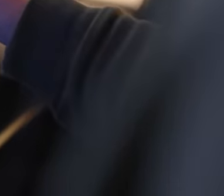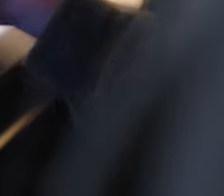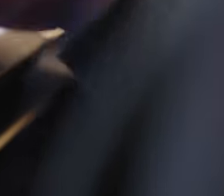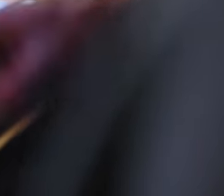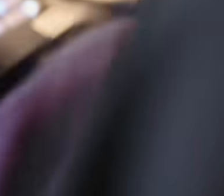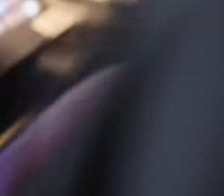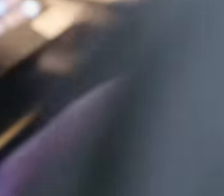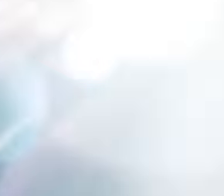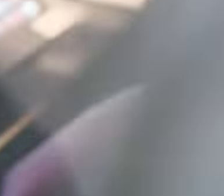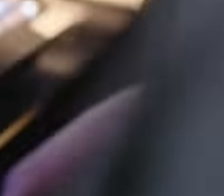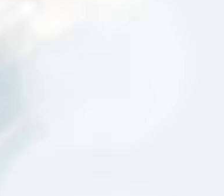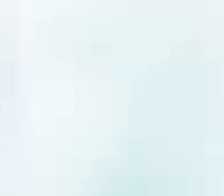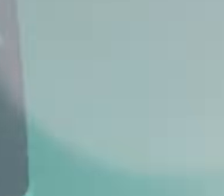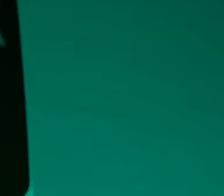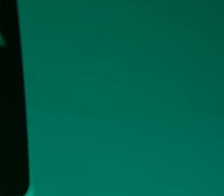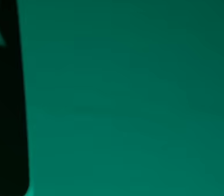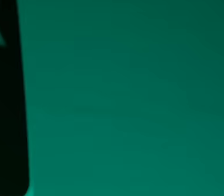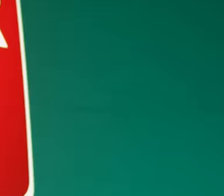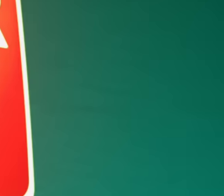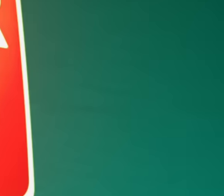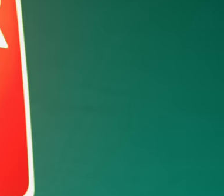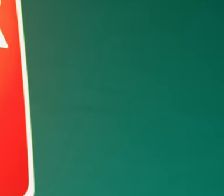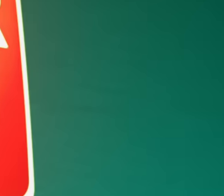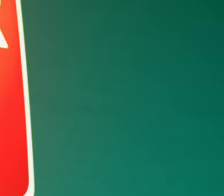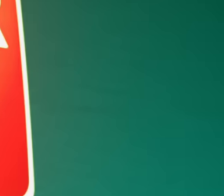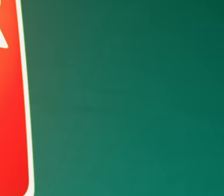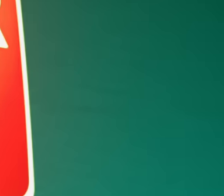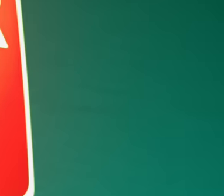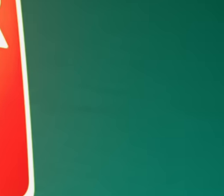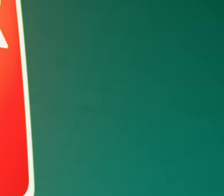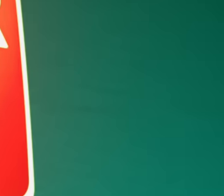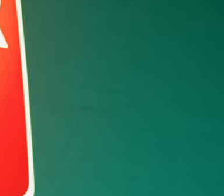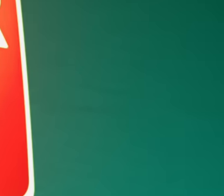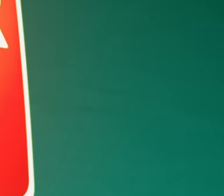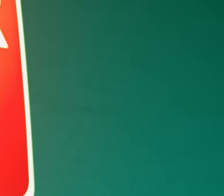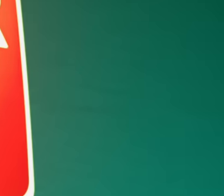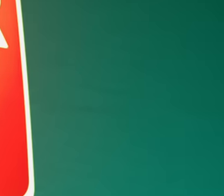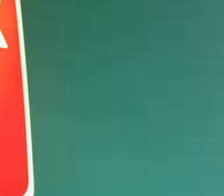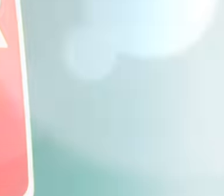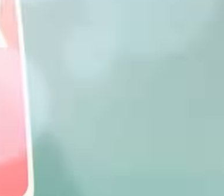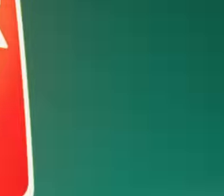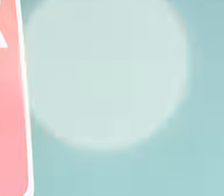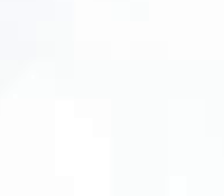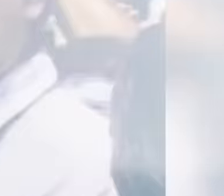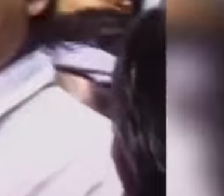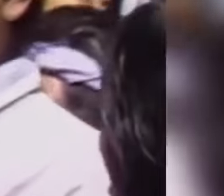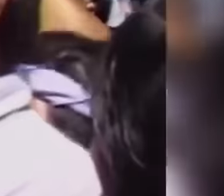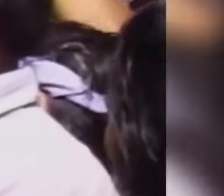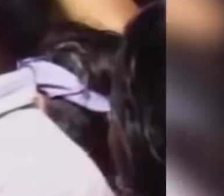were the ones who played a very important role in Mexico and against these